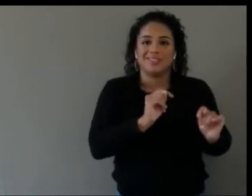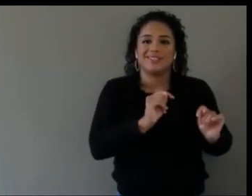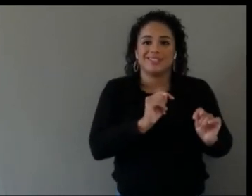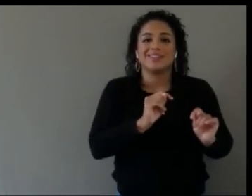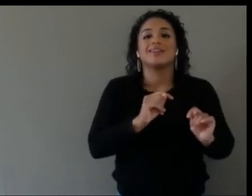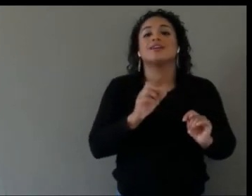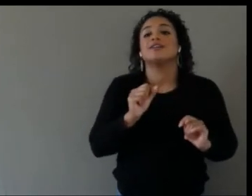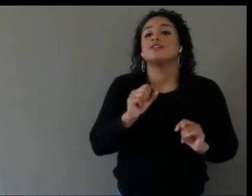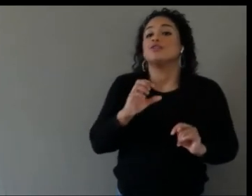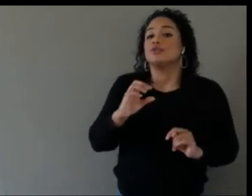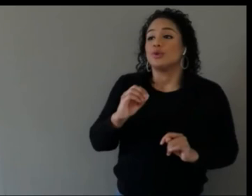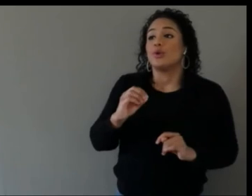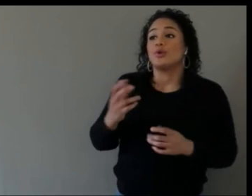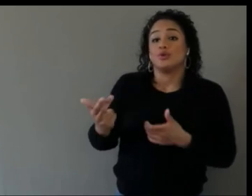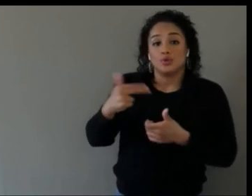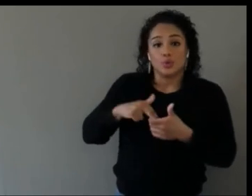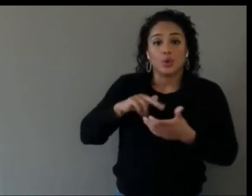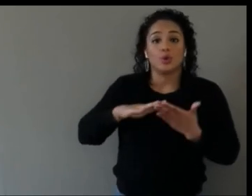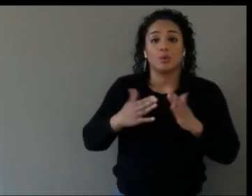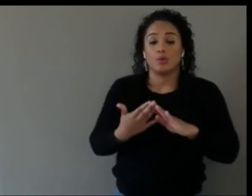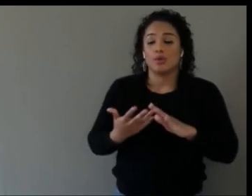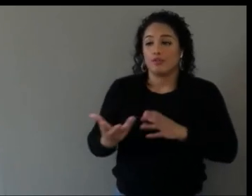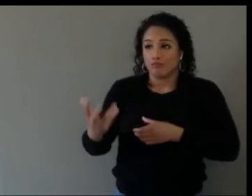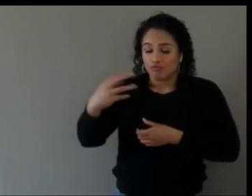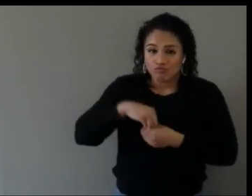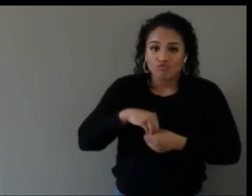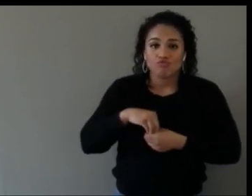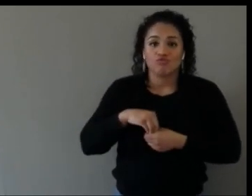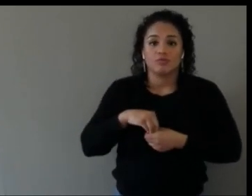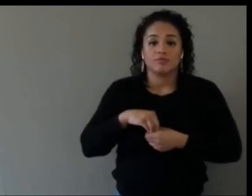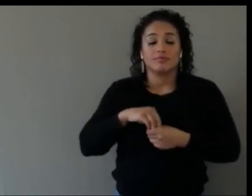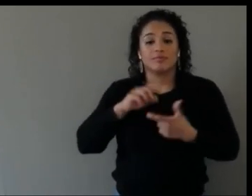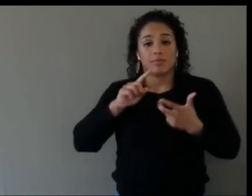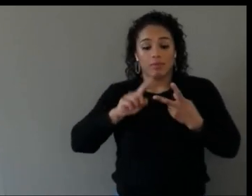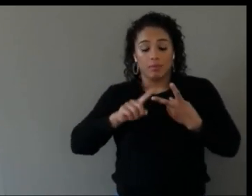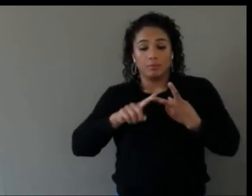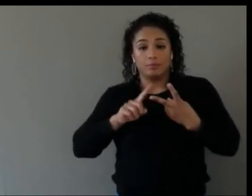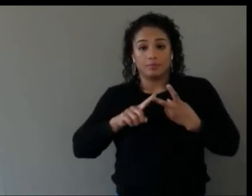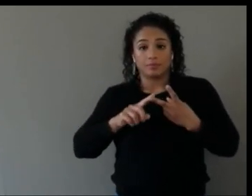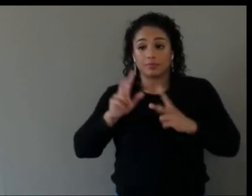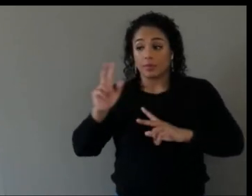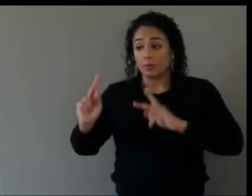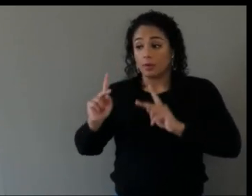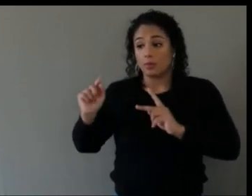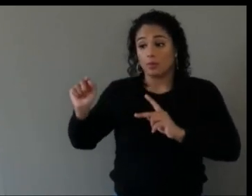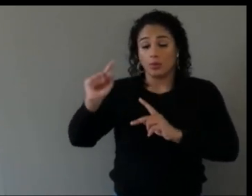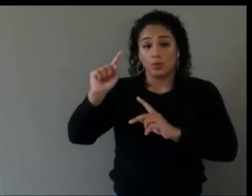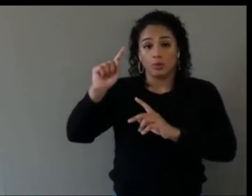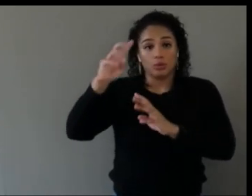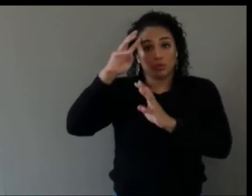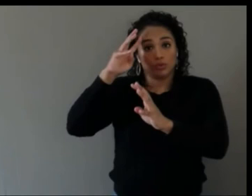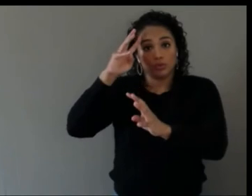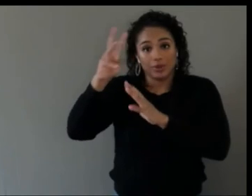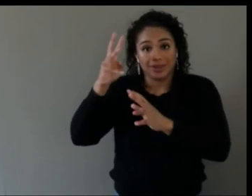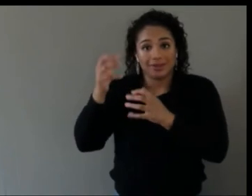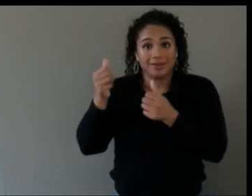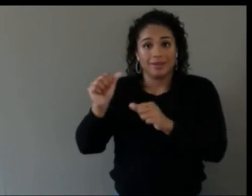and secondly, for the people who are creating in any format, whether it's designers, developers, hardware